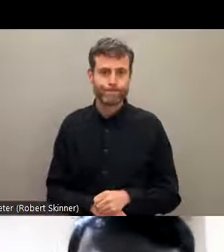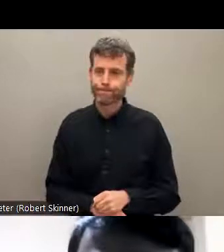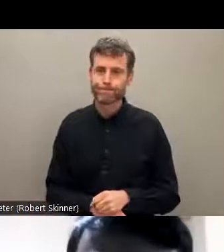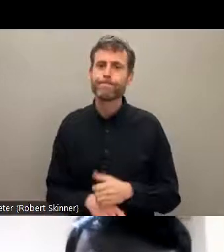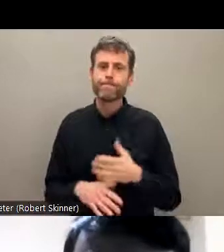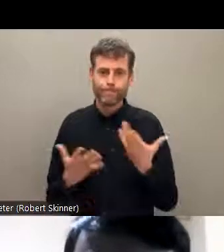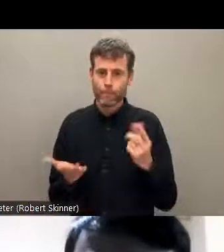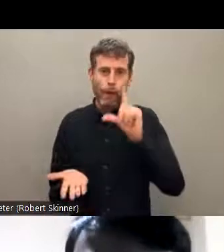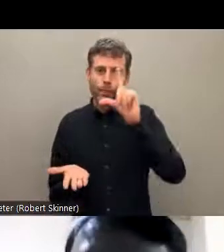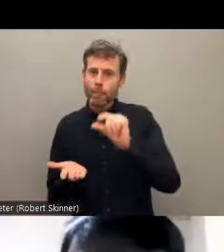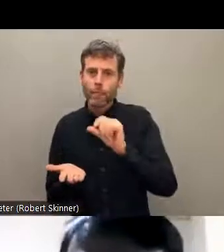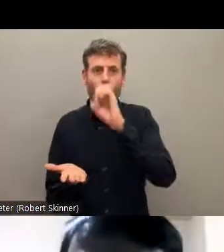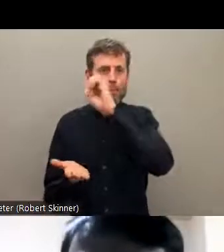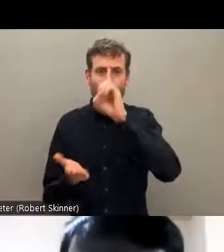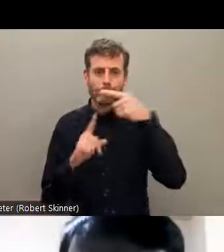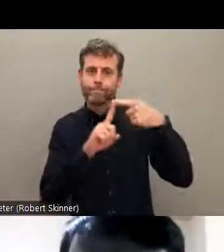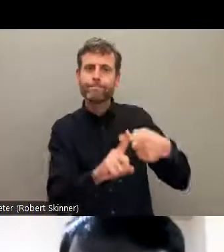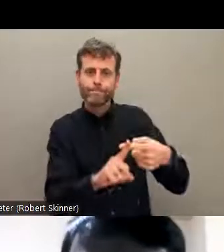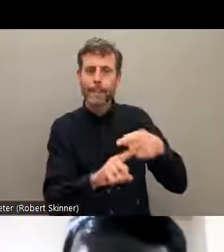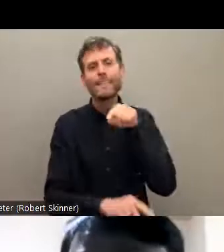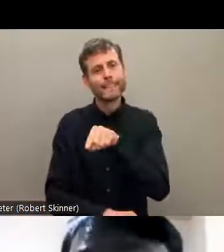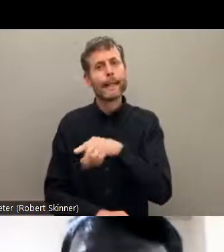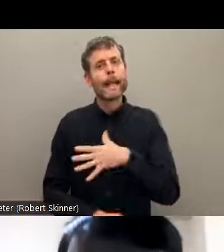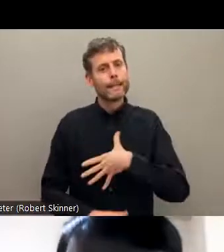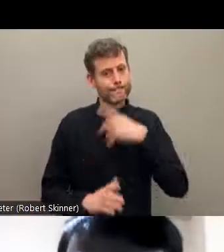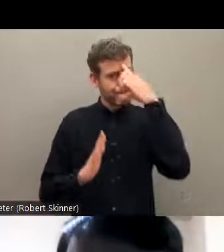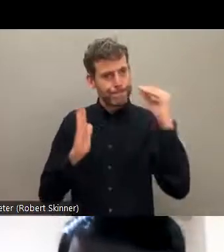covers this, these are the